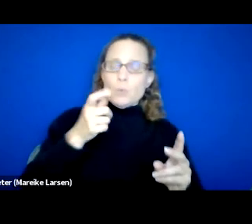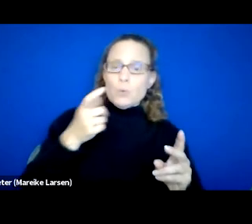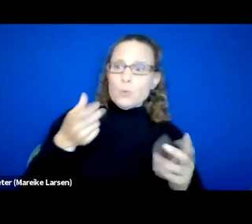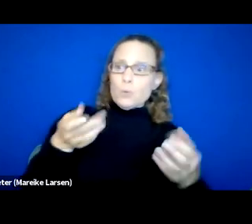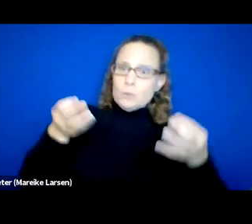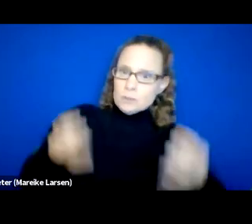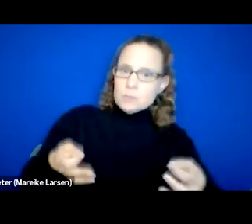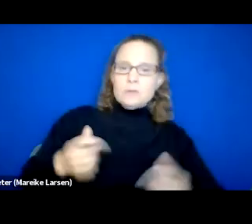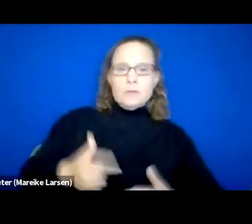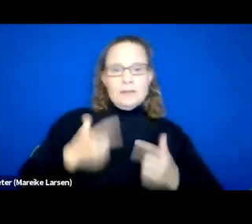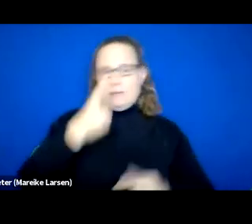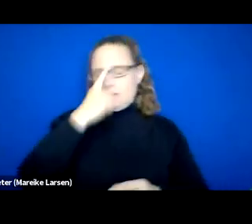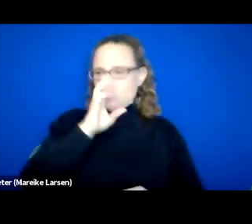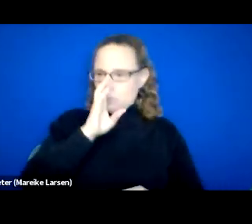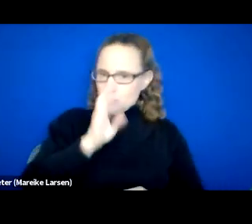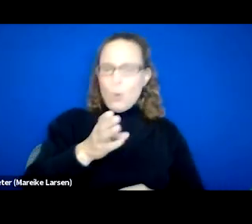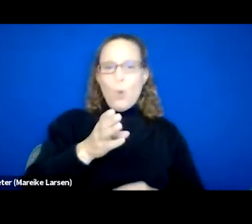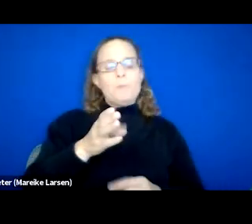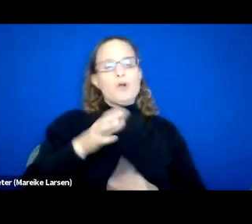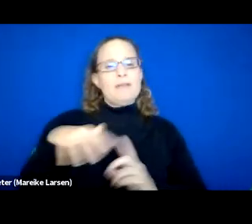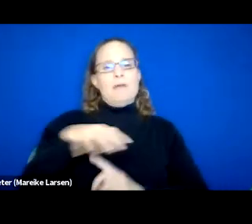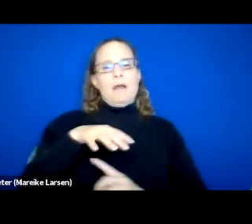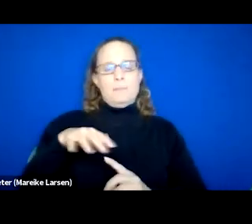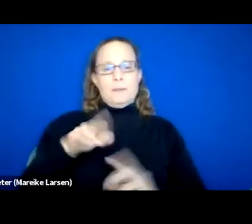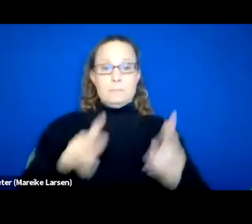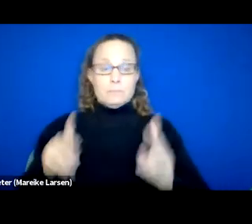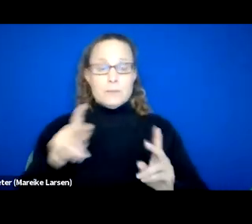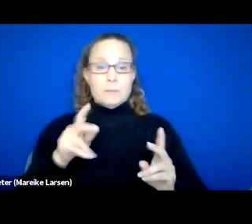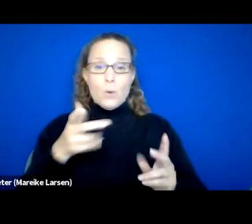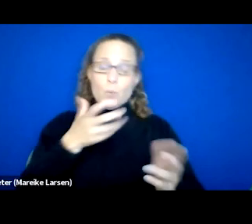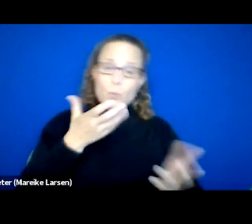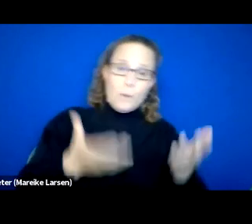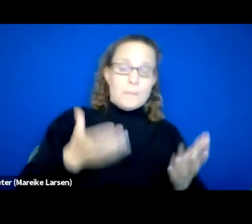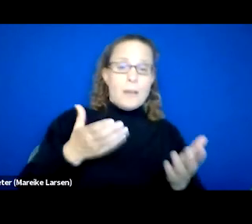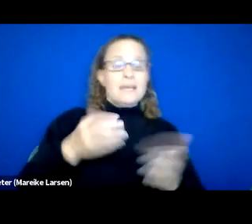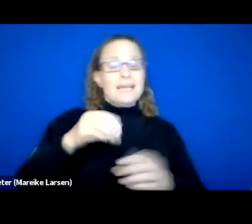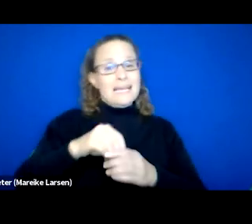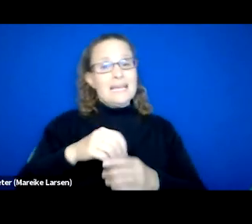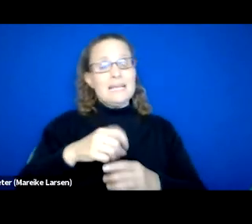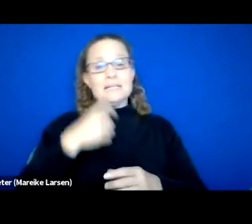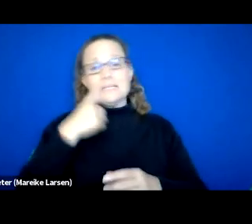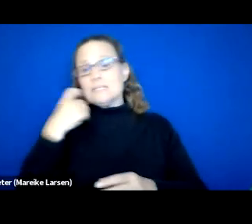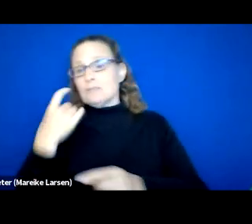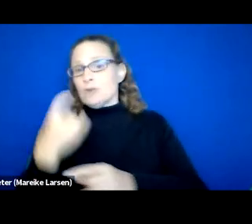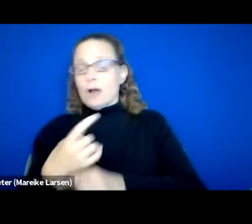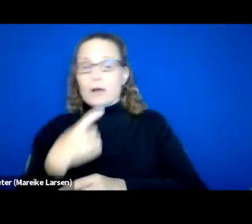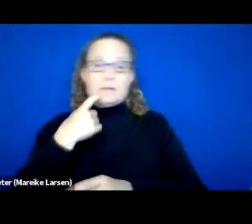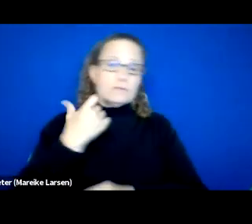in a sober environment. People who may be completing alcohol and drug treatment, who want to live in a sober living setting,